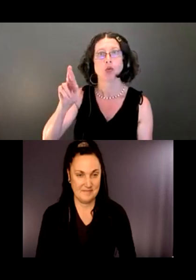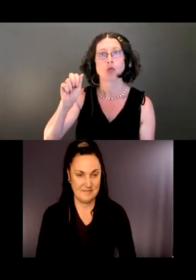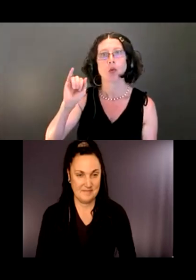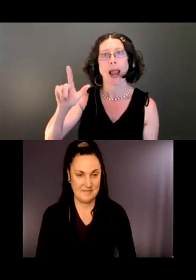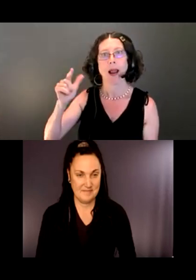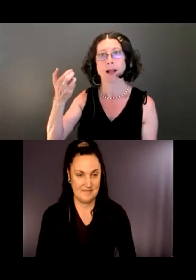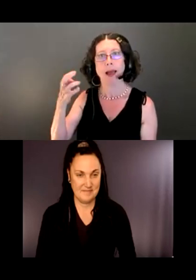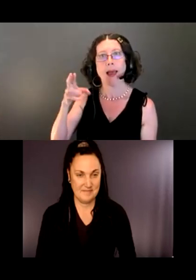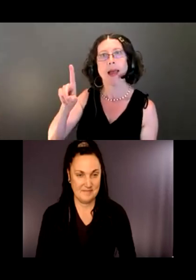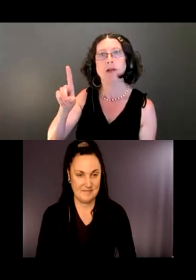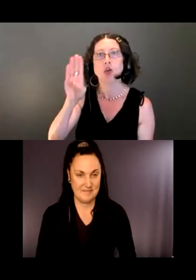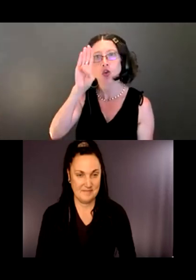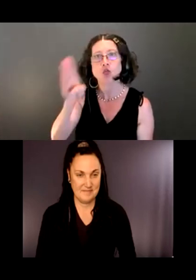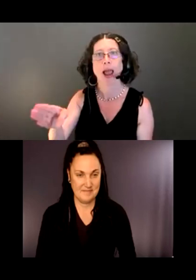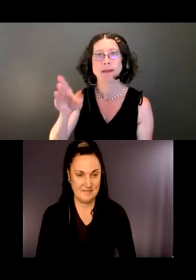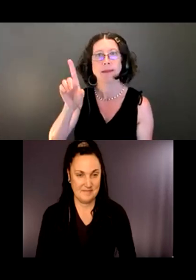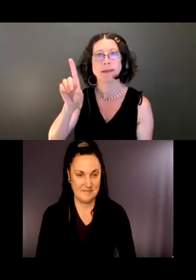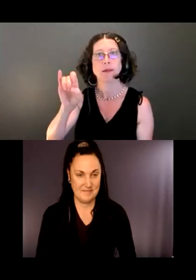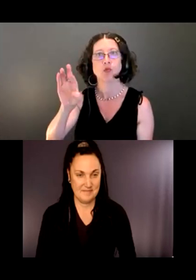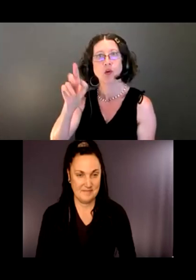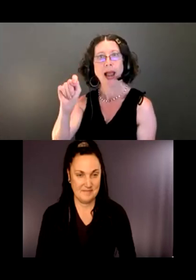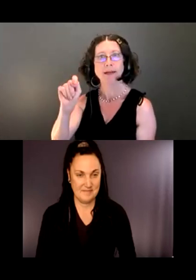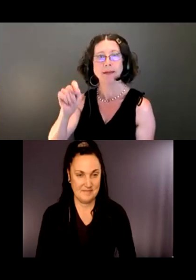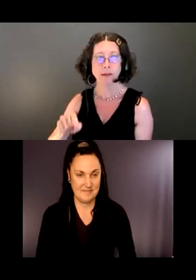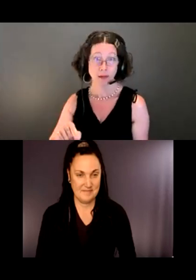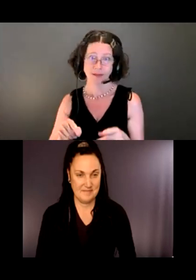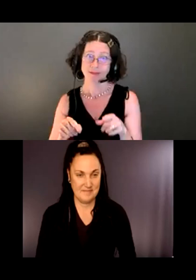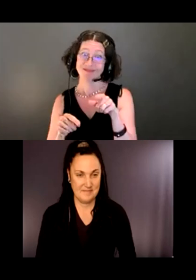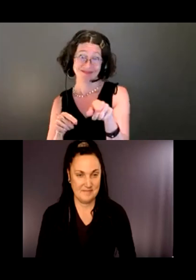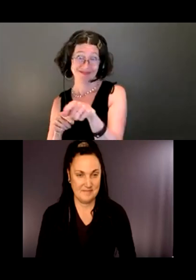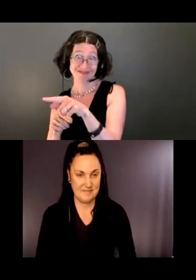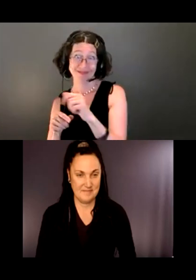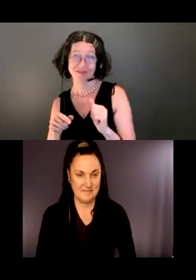This is an example where they decided to reduce traffic,